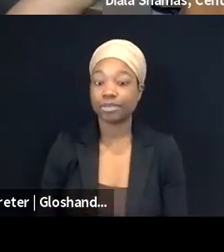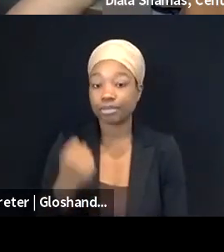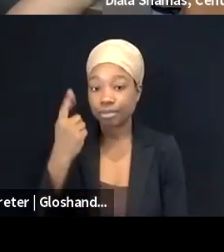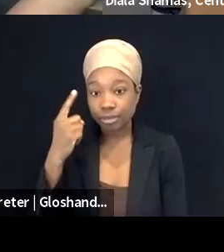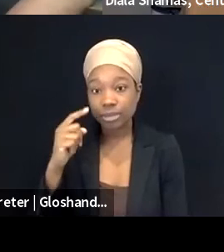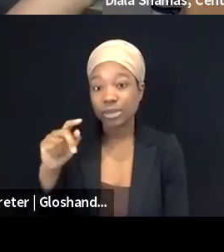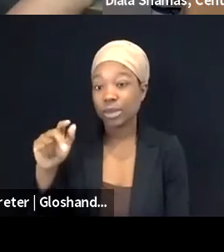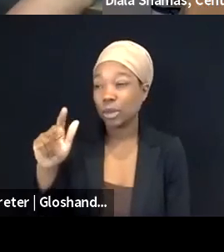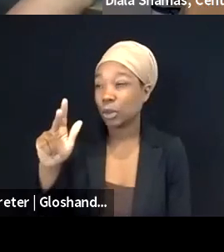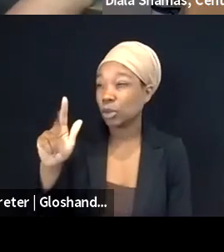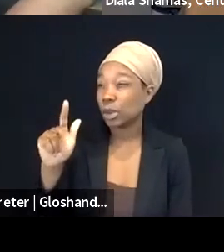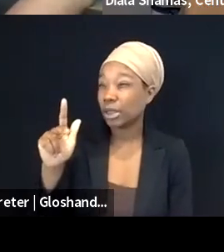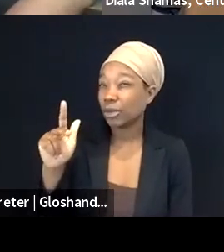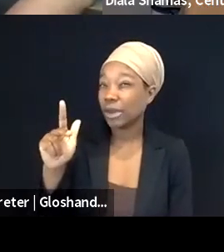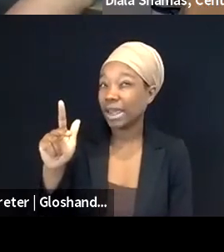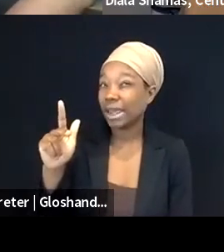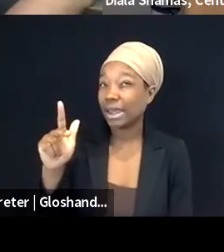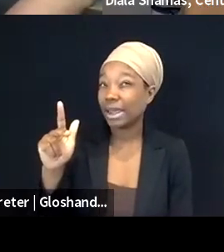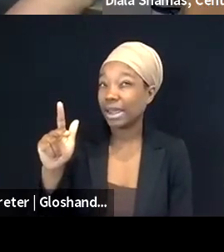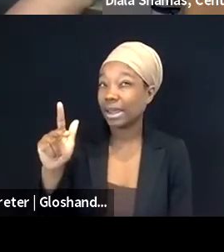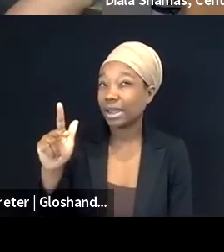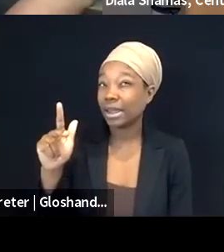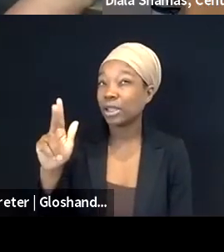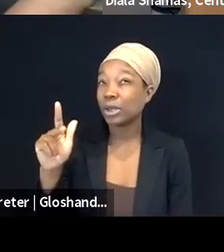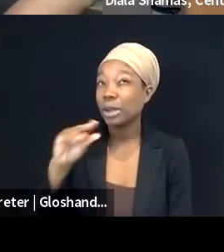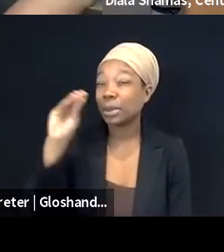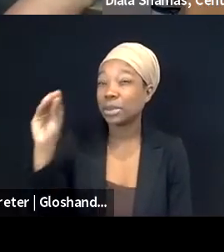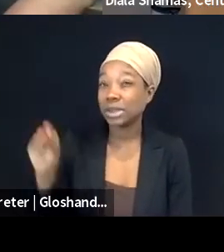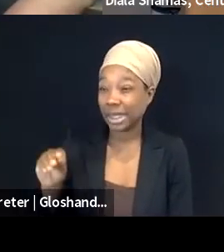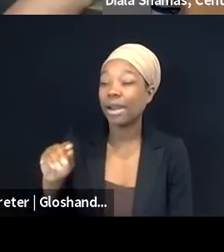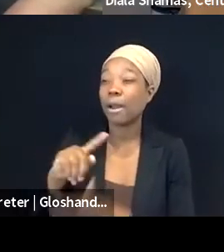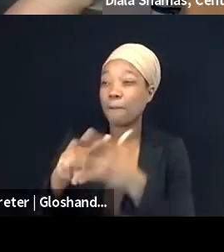No, I'm sorry, about 23% of those passed, but we, right now in the United States,